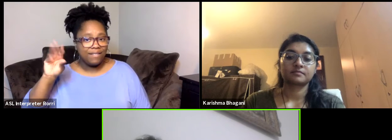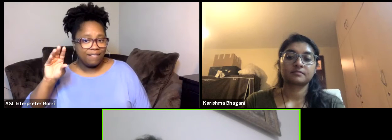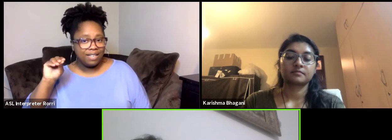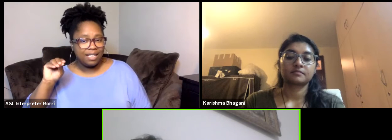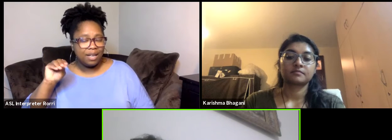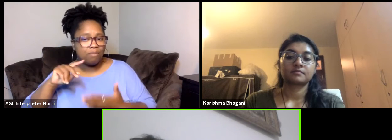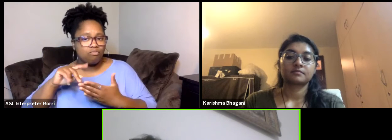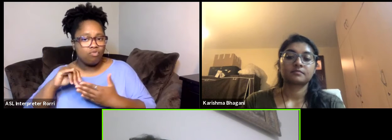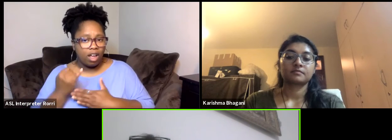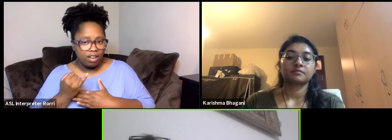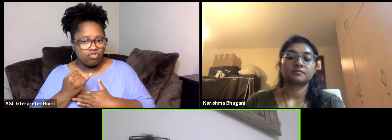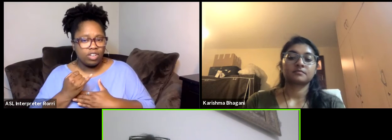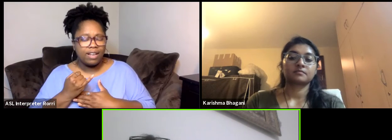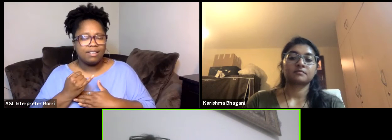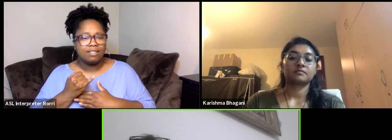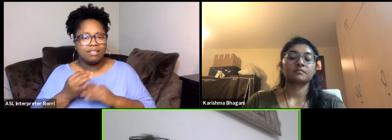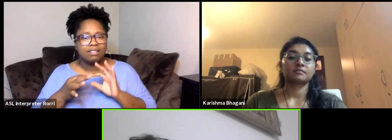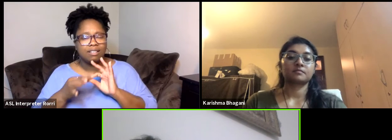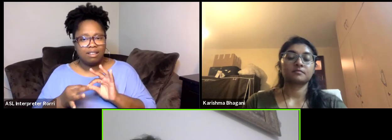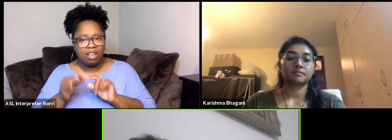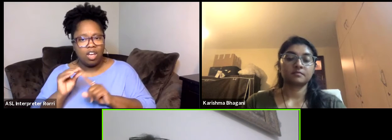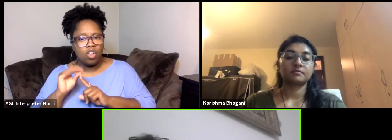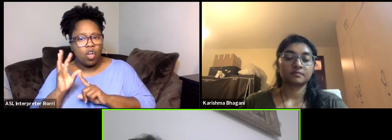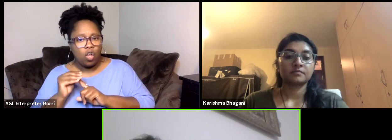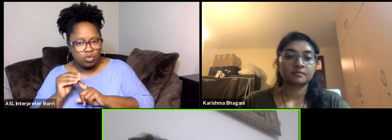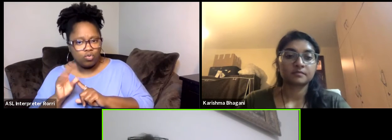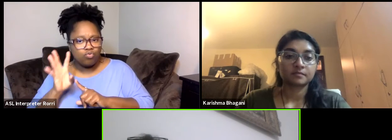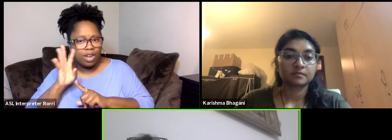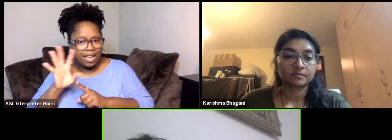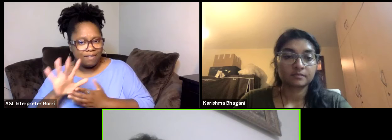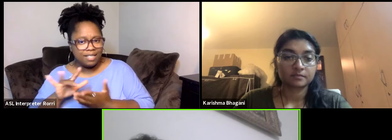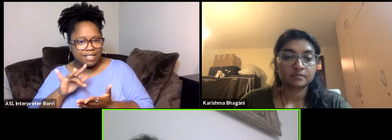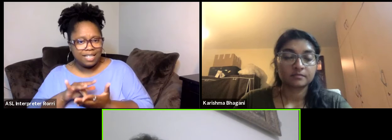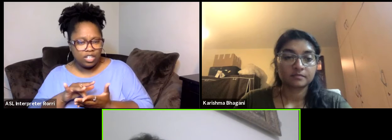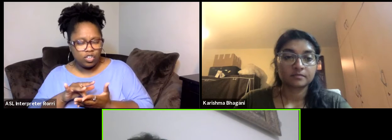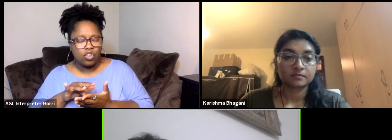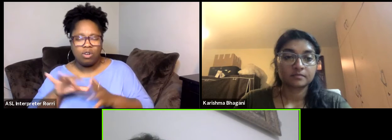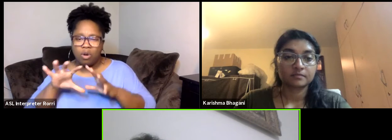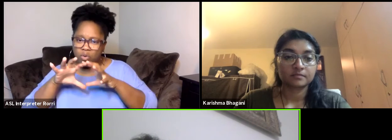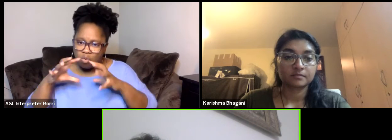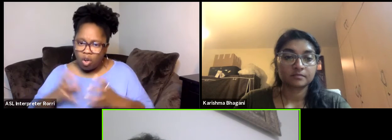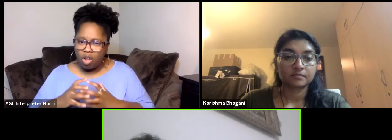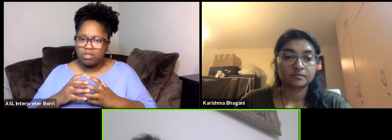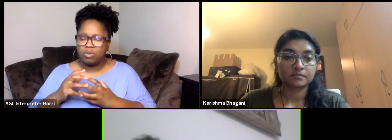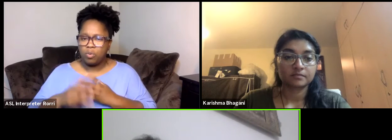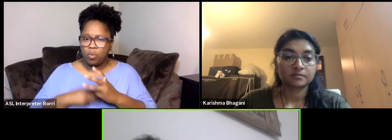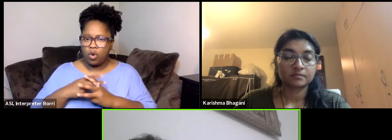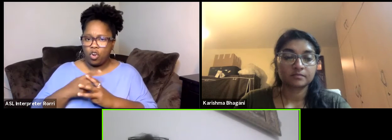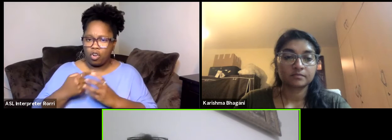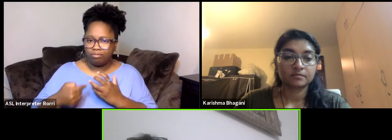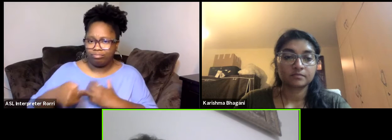in cultural creative sector in worldwide to provide them with the free books